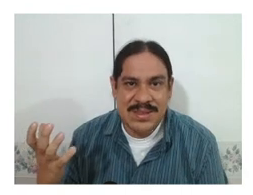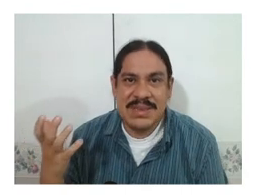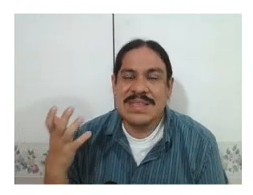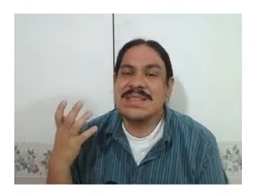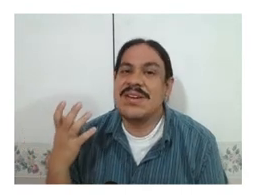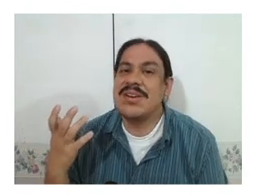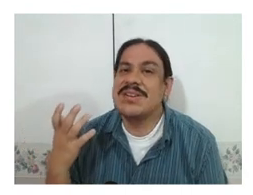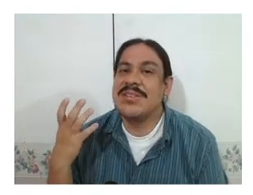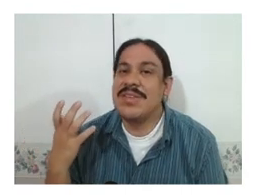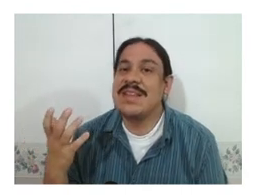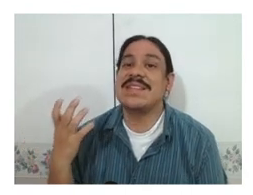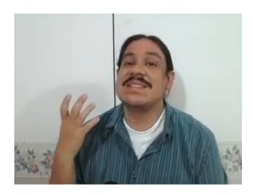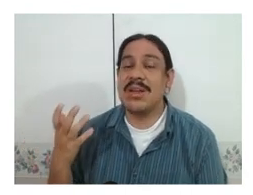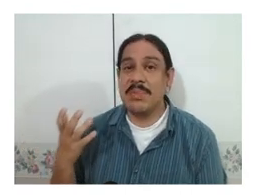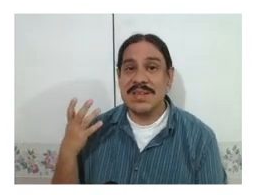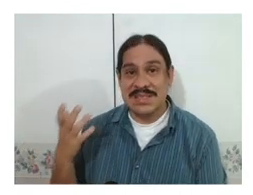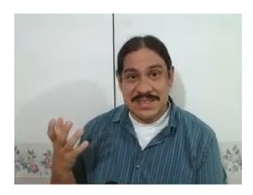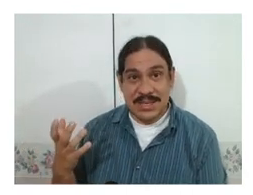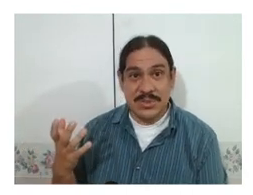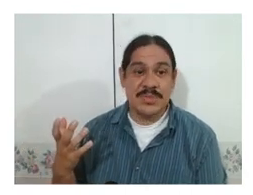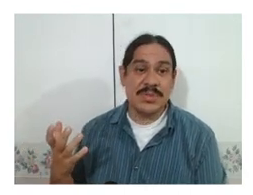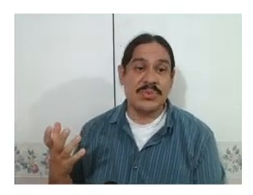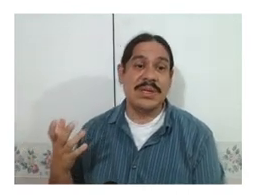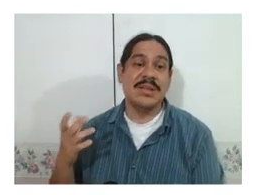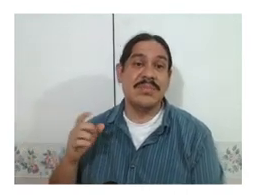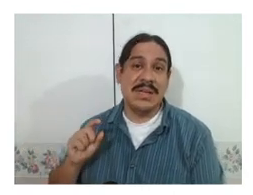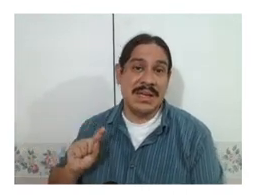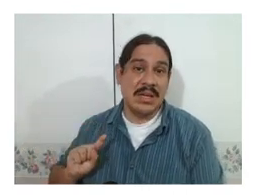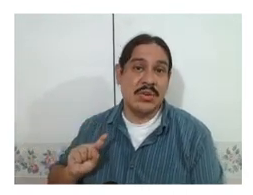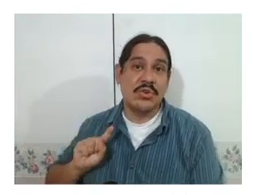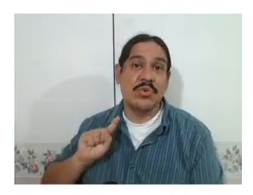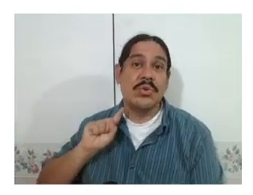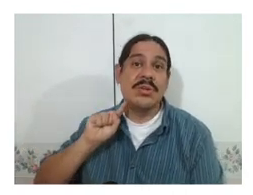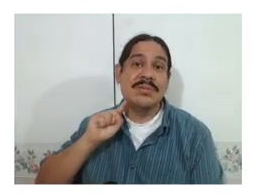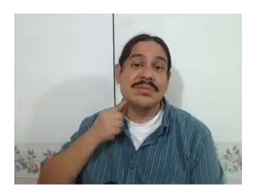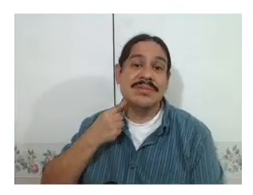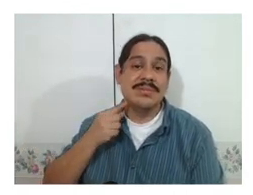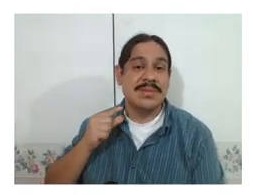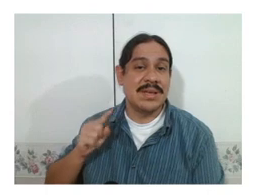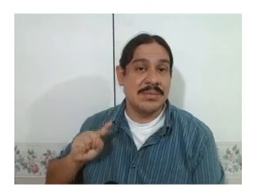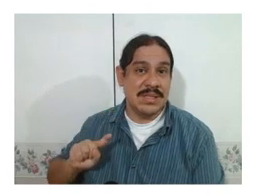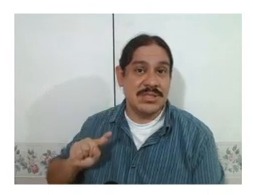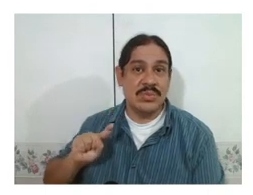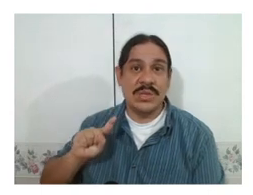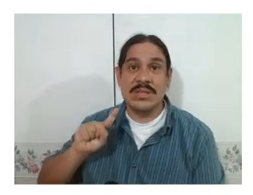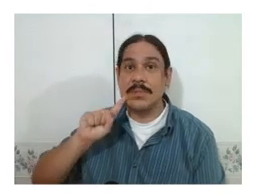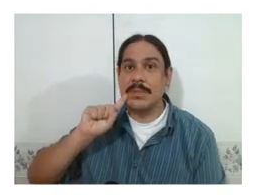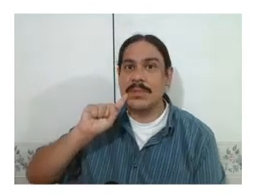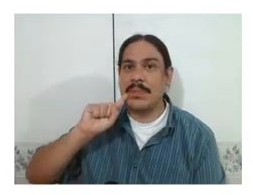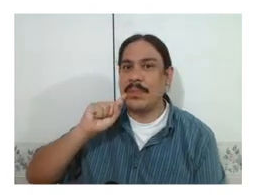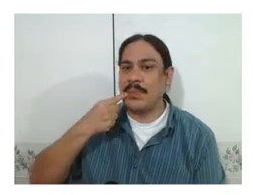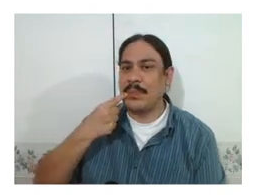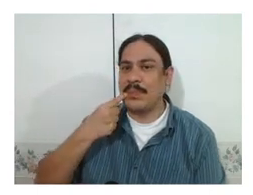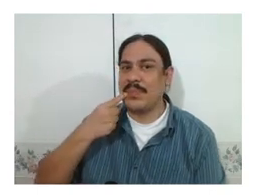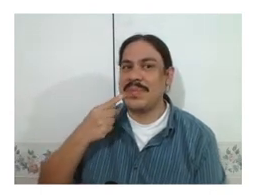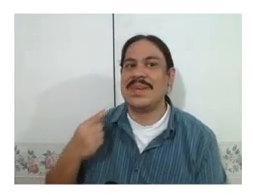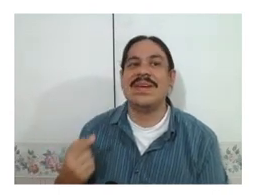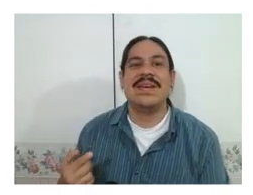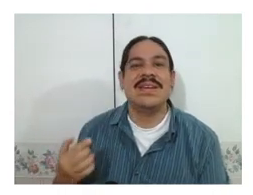because they are the thing that's helping us distinguish between the meaning